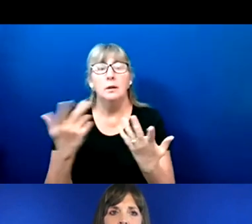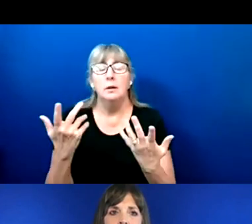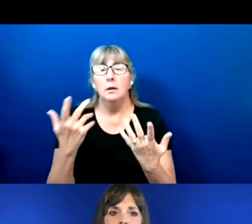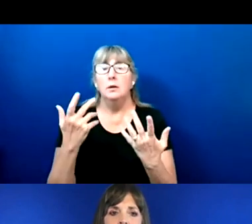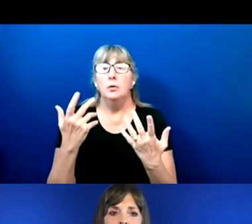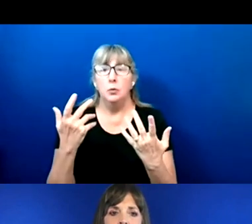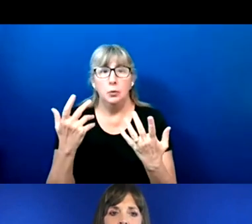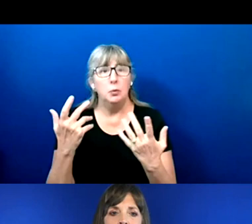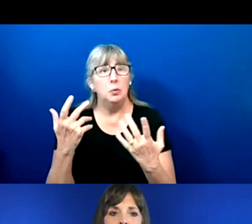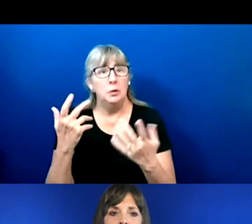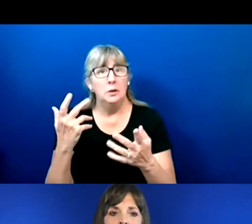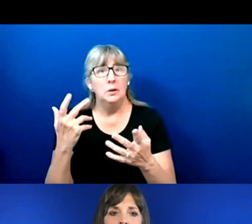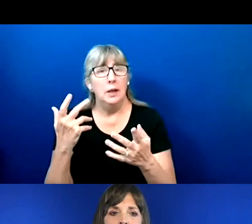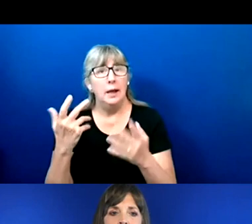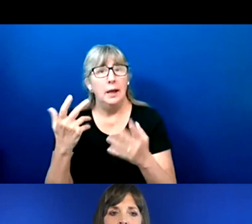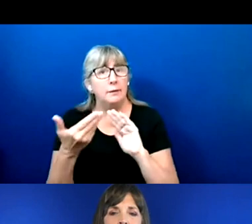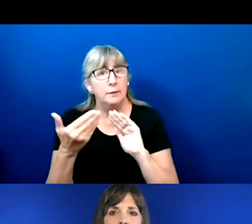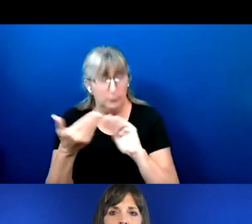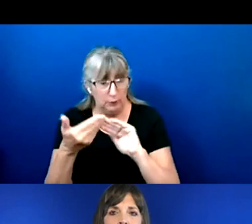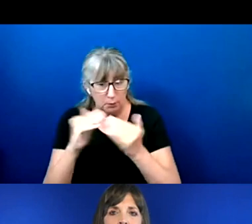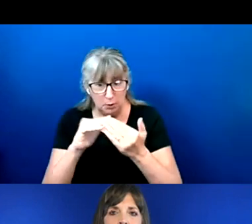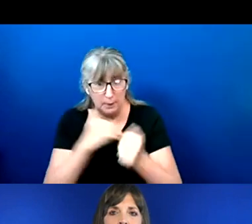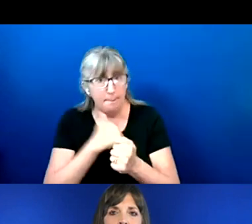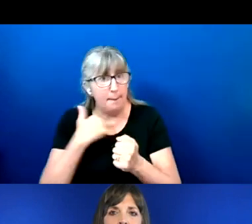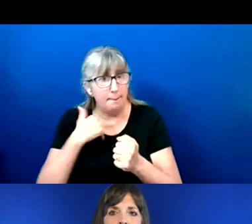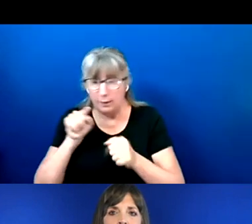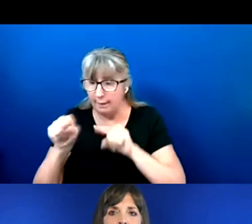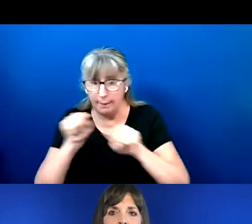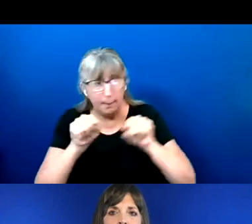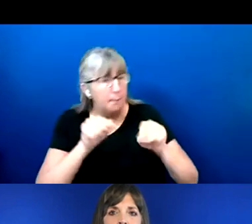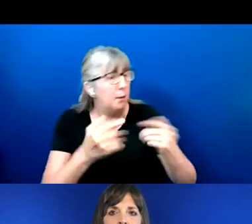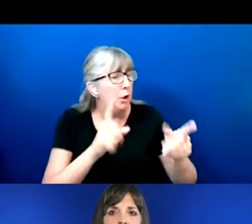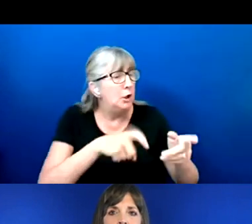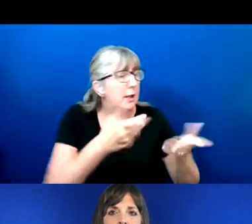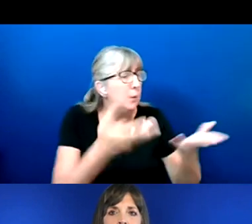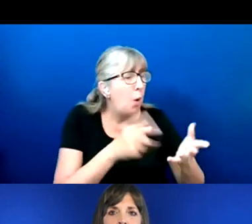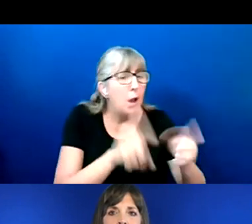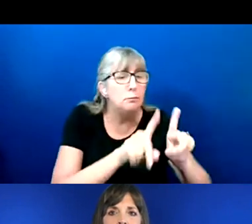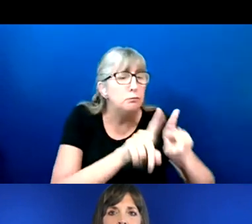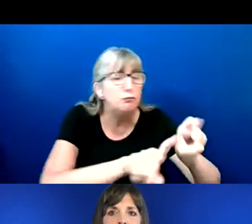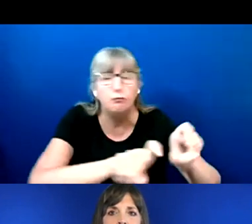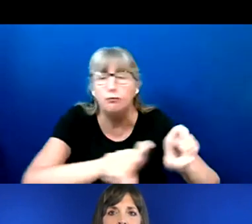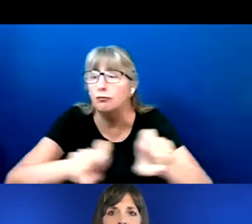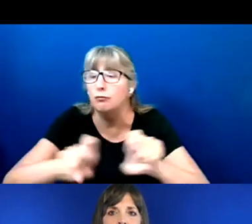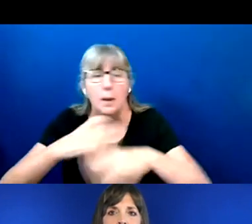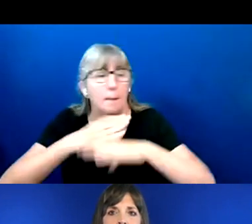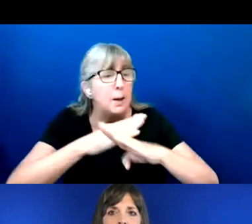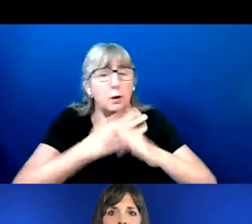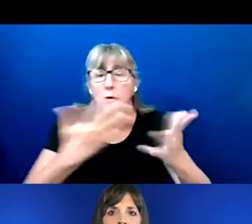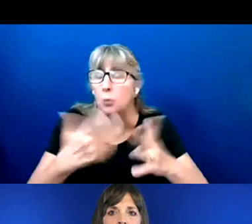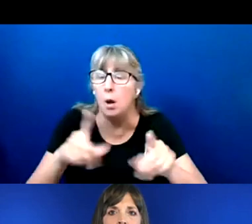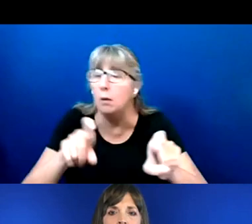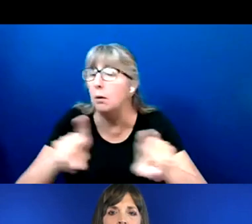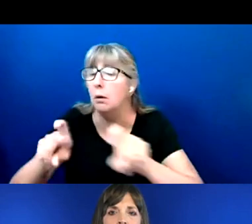from community members to see what it is that they need, what are the barriers? What is keeping them from participating?